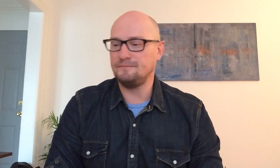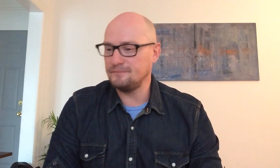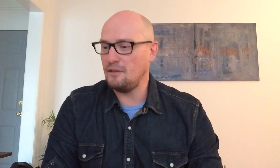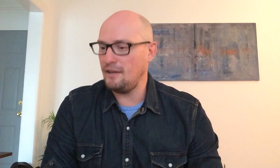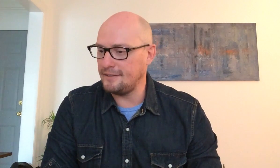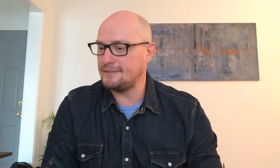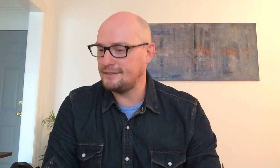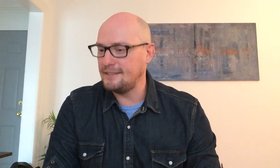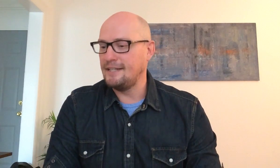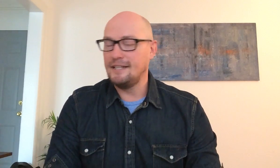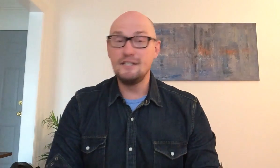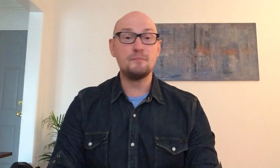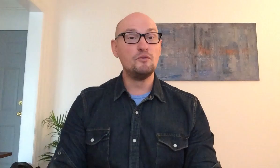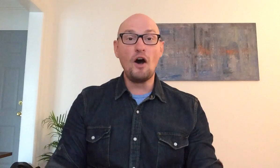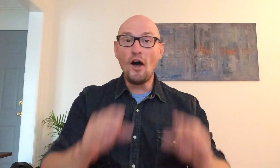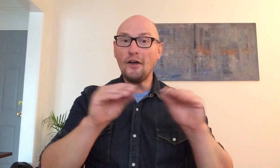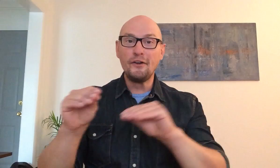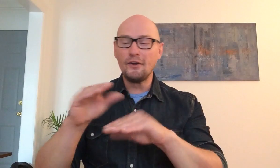alright let's move on